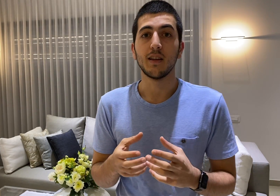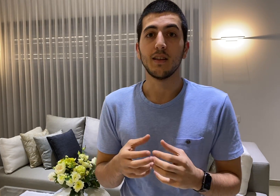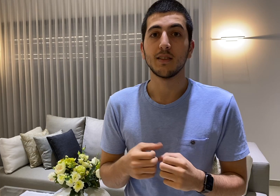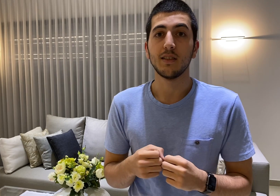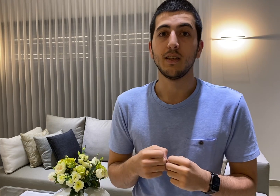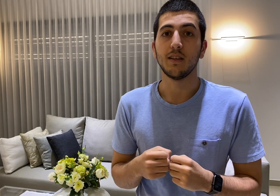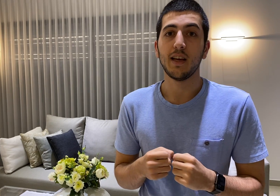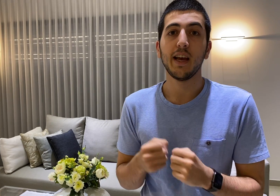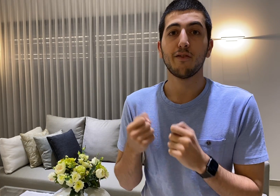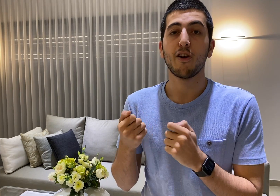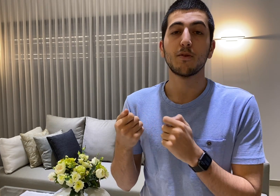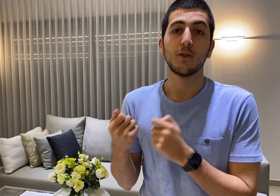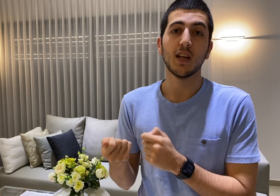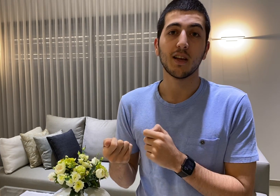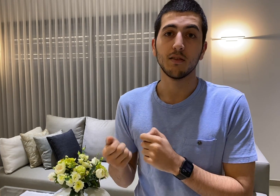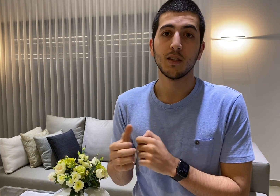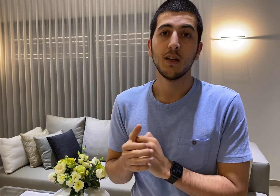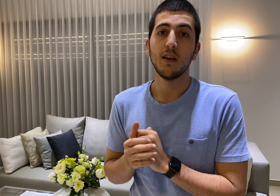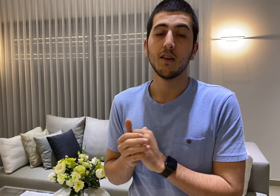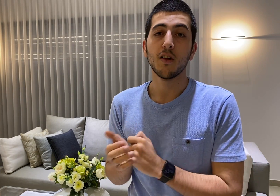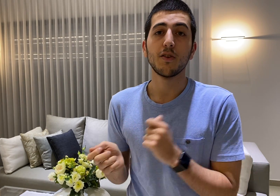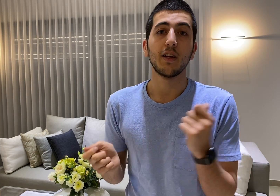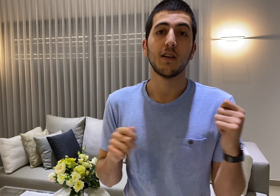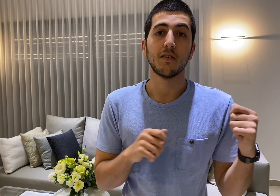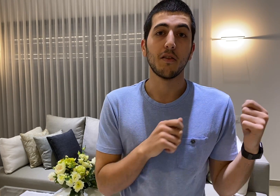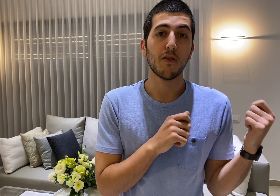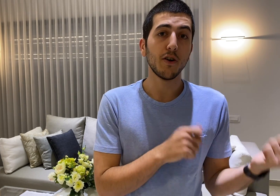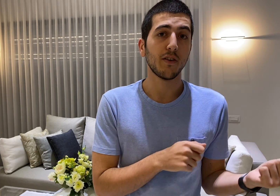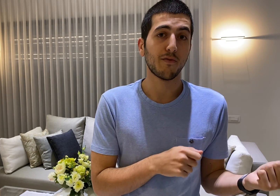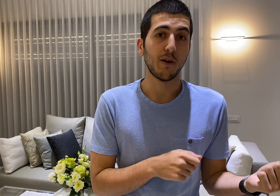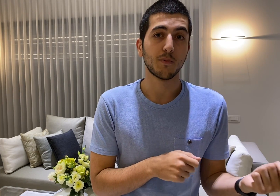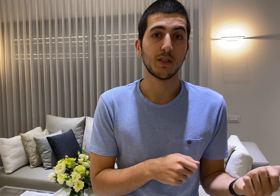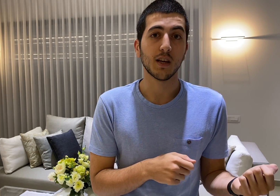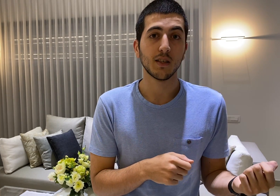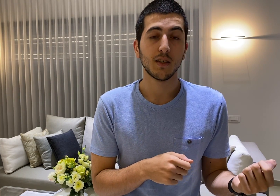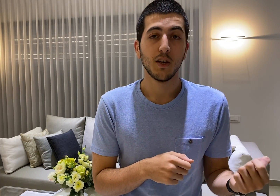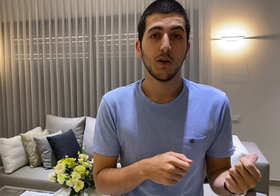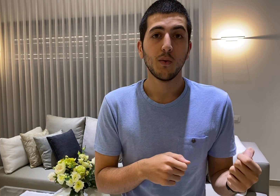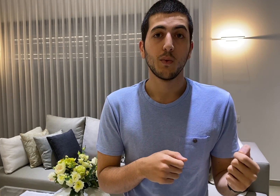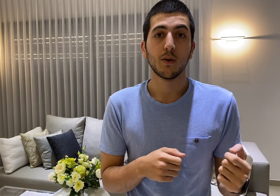is in 8 frames per second and other data that is in 30 frames per second we could